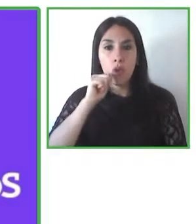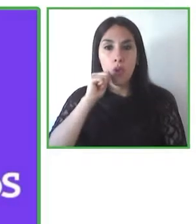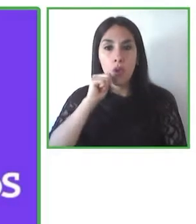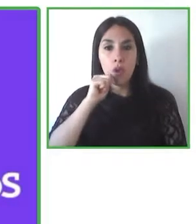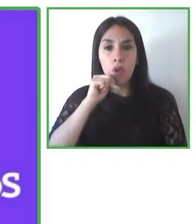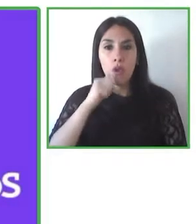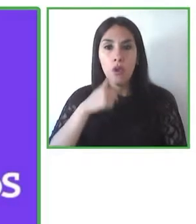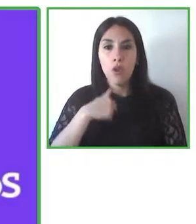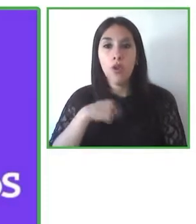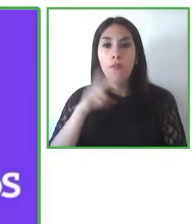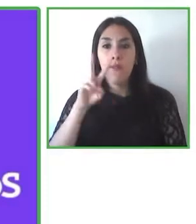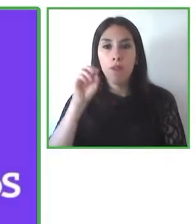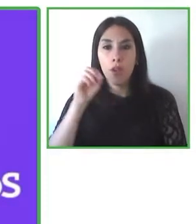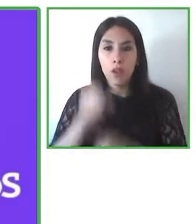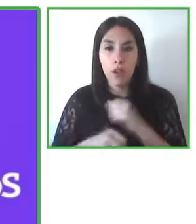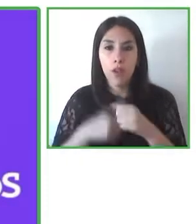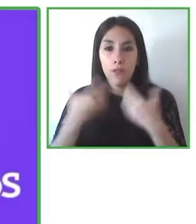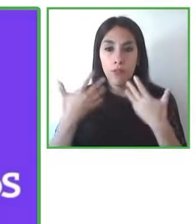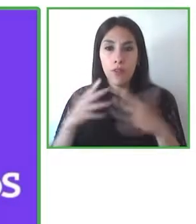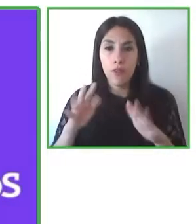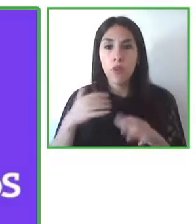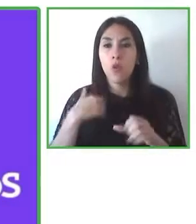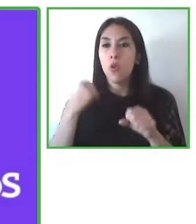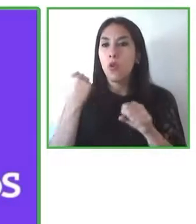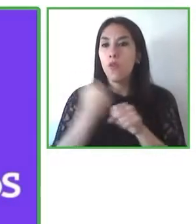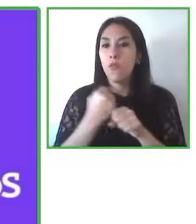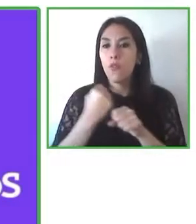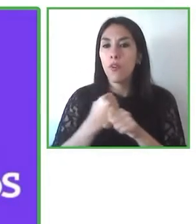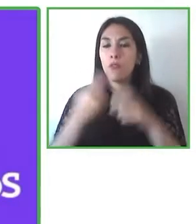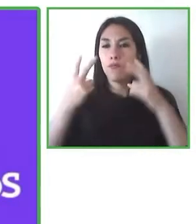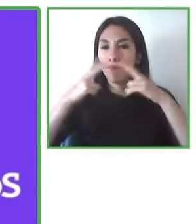advocacy with diverse NGOs seven years ago and today I present you